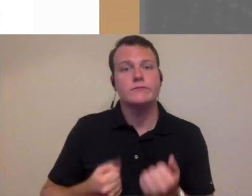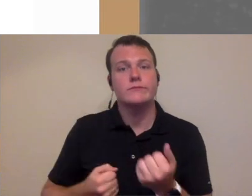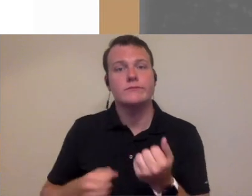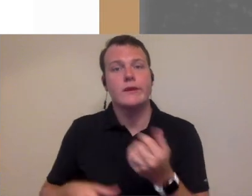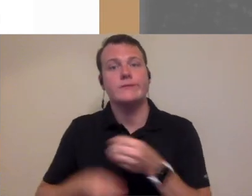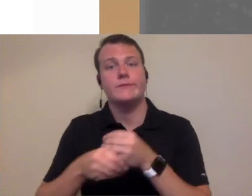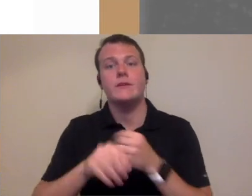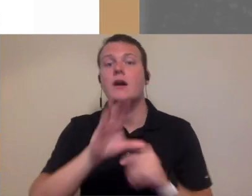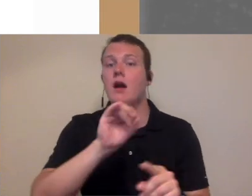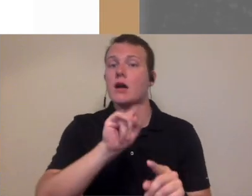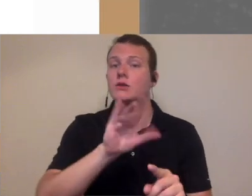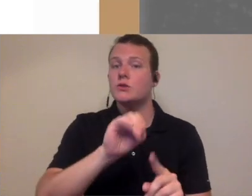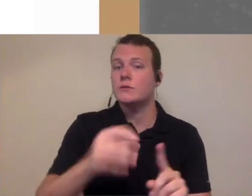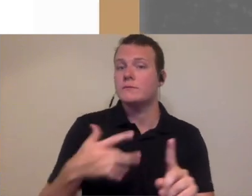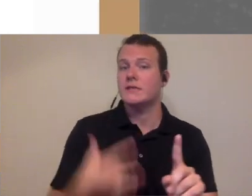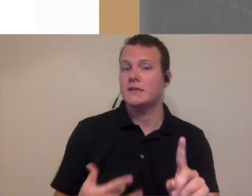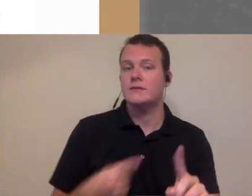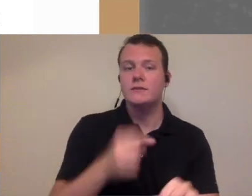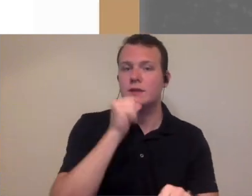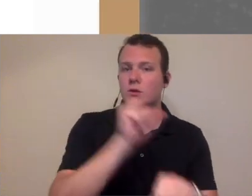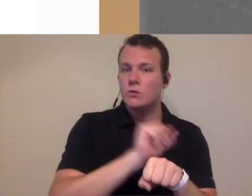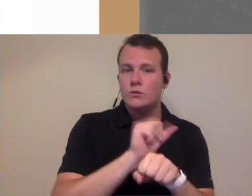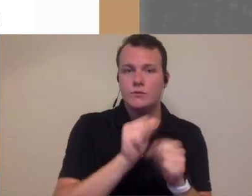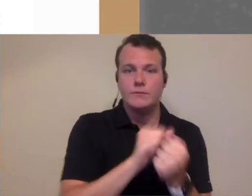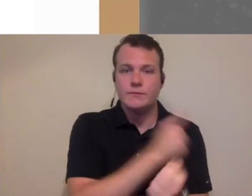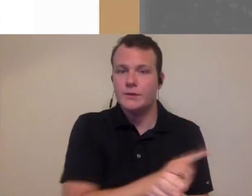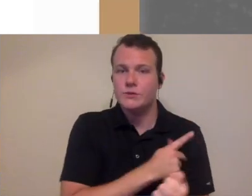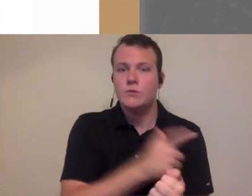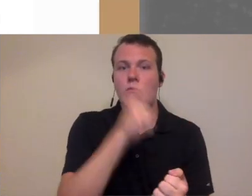can supplement so if you what Costco does is they do not work with patients